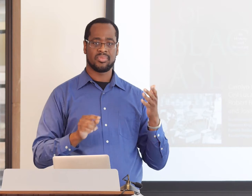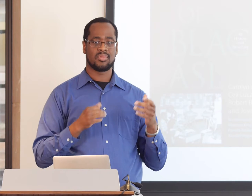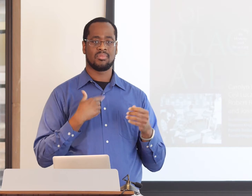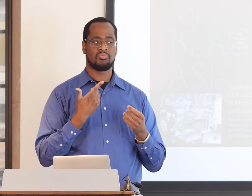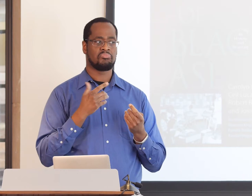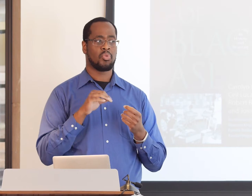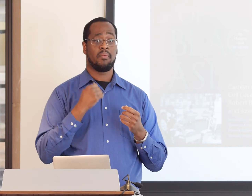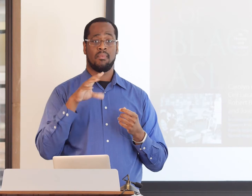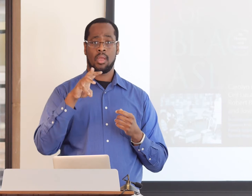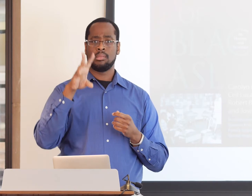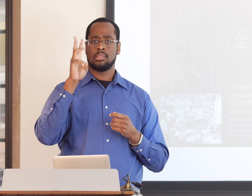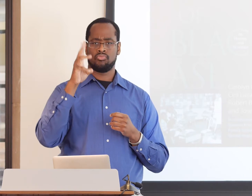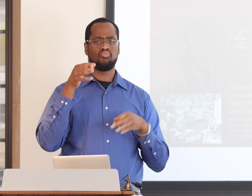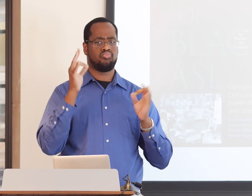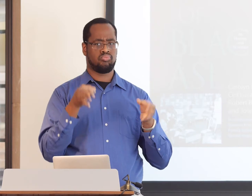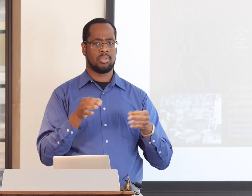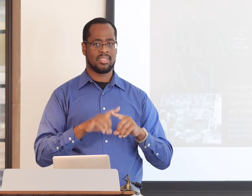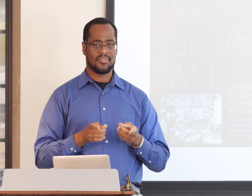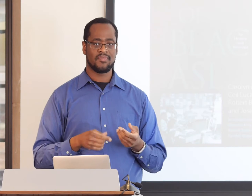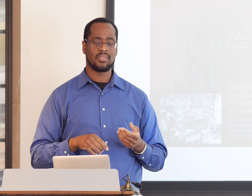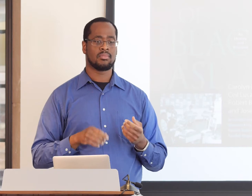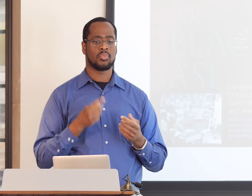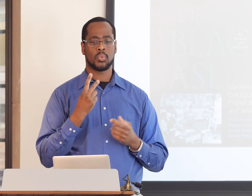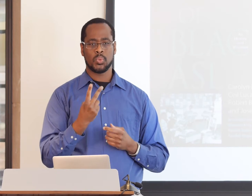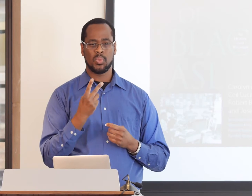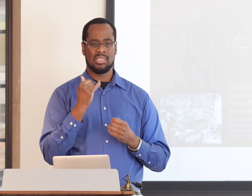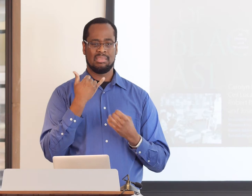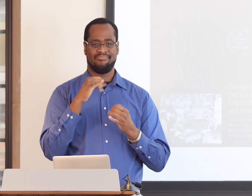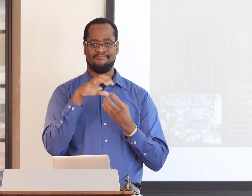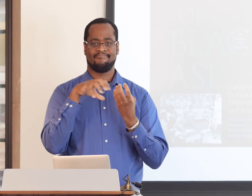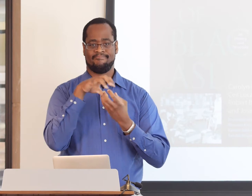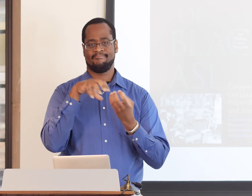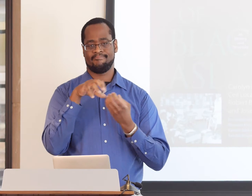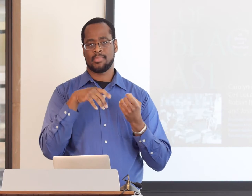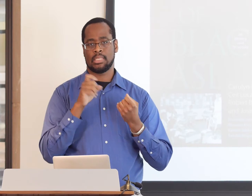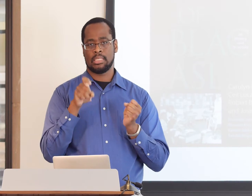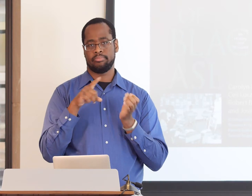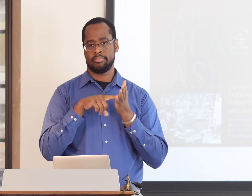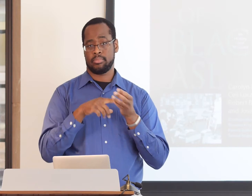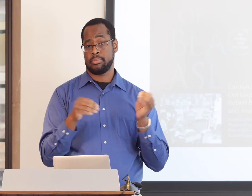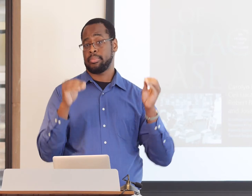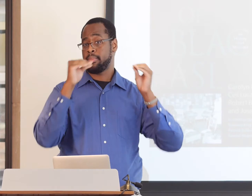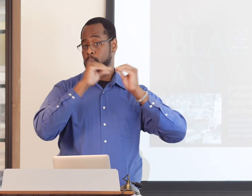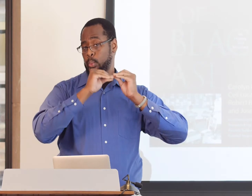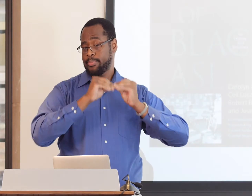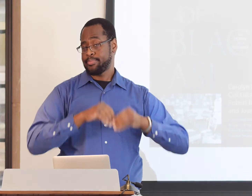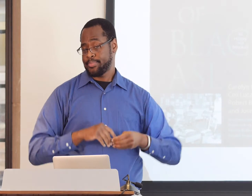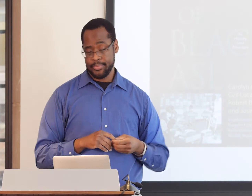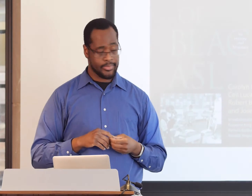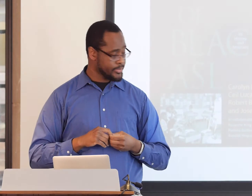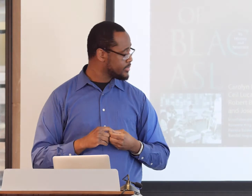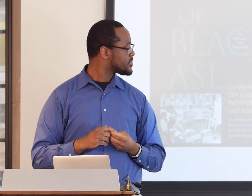role shifting, mouthing, and so forth. We found six major linguistic differences